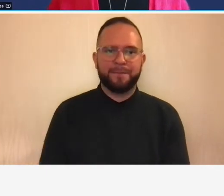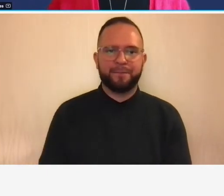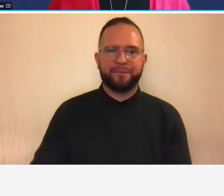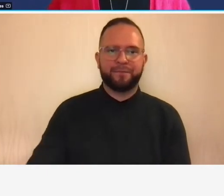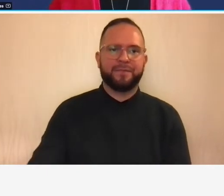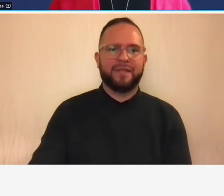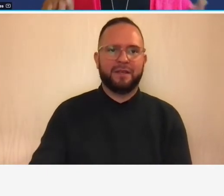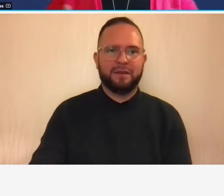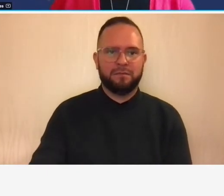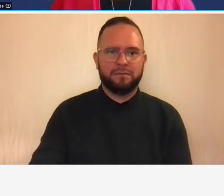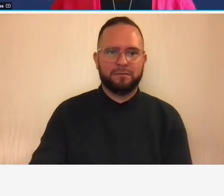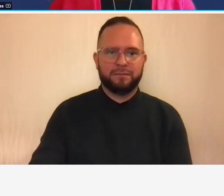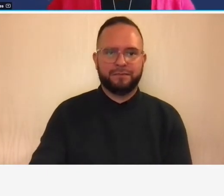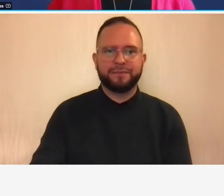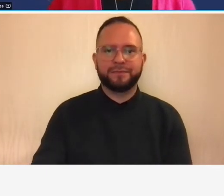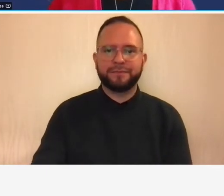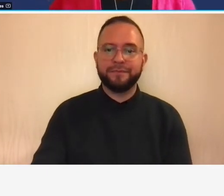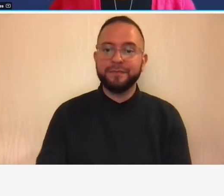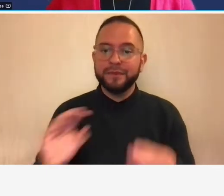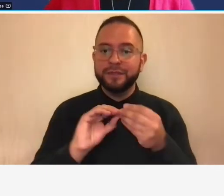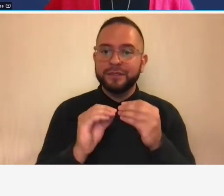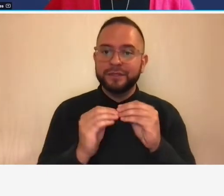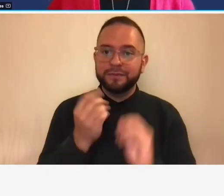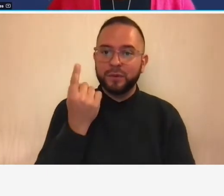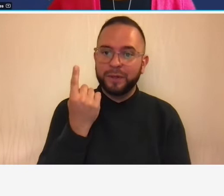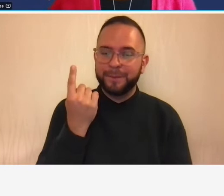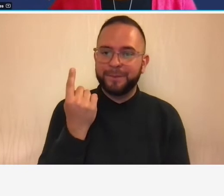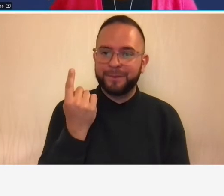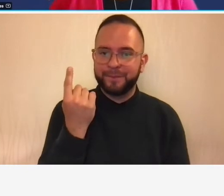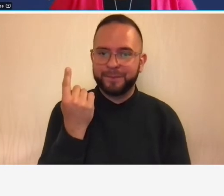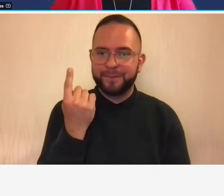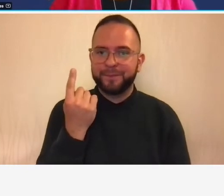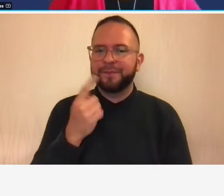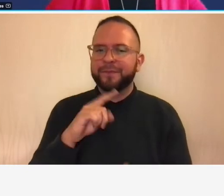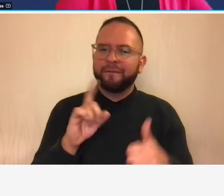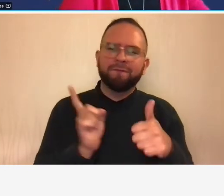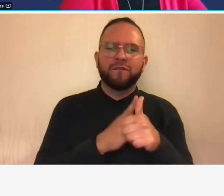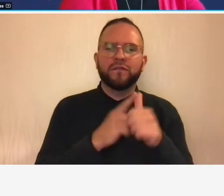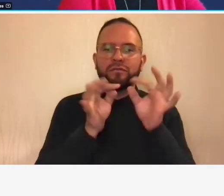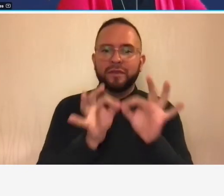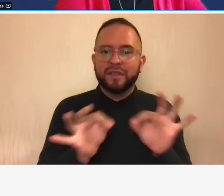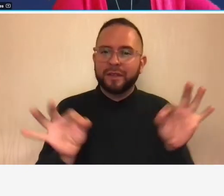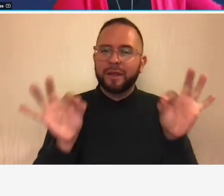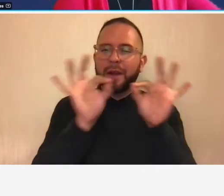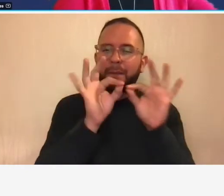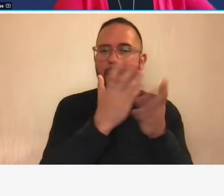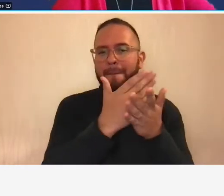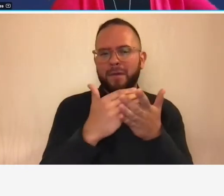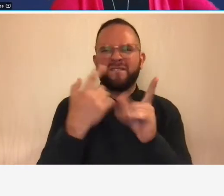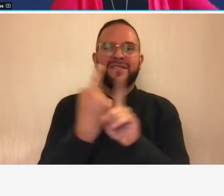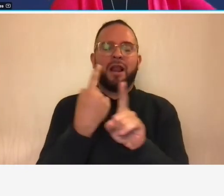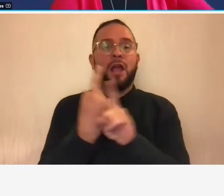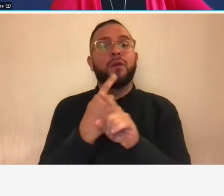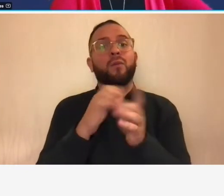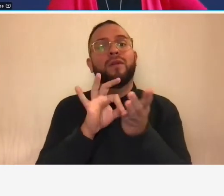okay so number one the first key element of an adequate accounting system is that your system has